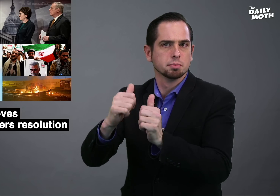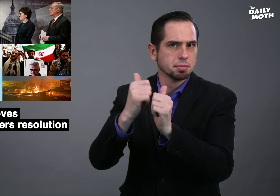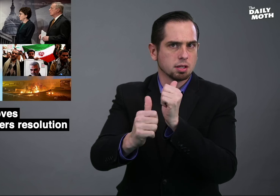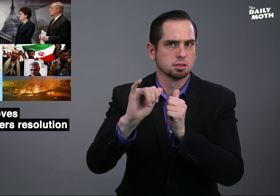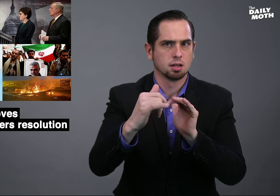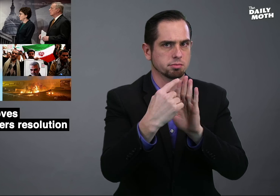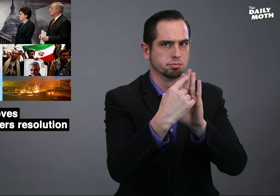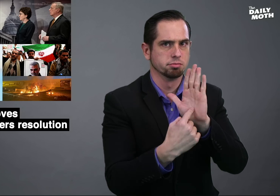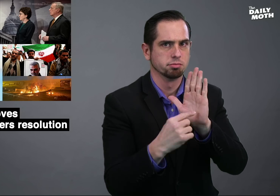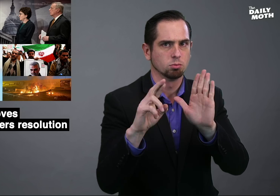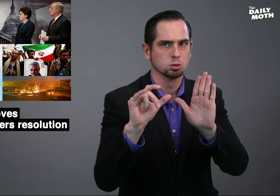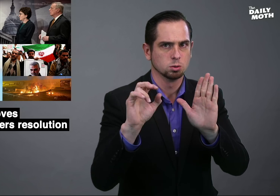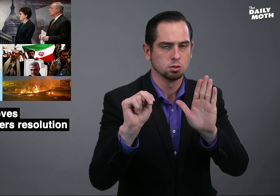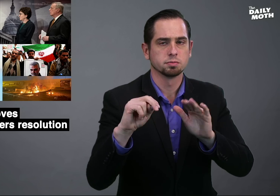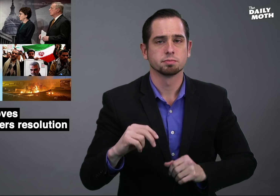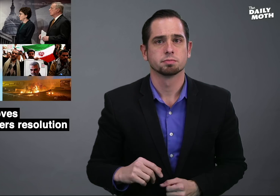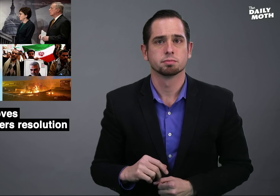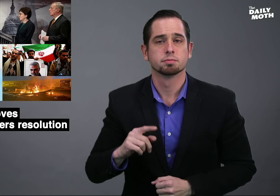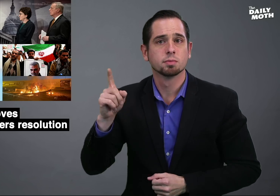pass the resolution.